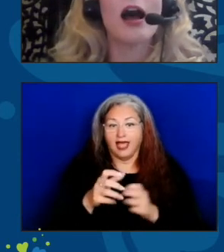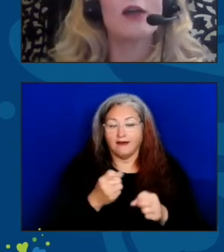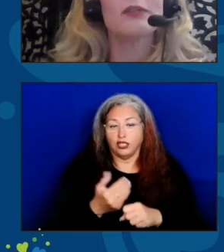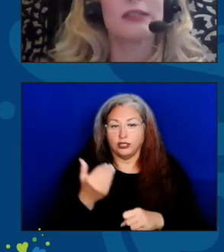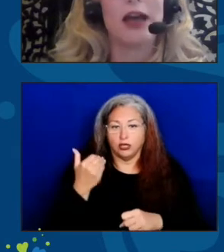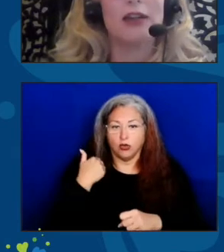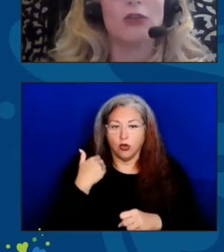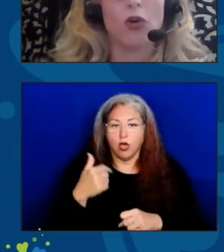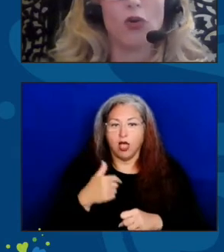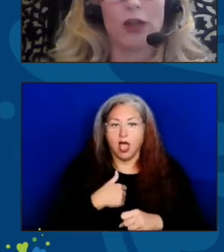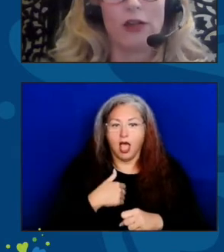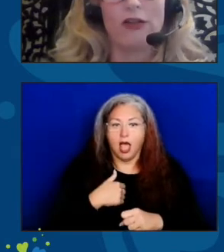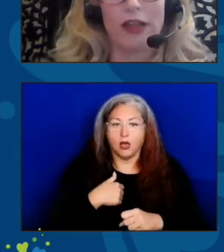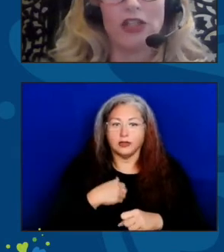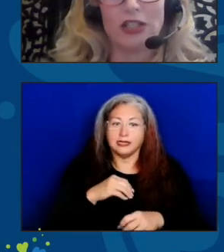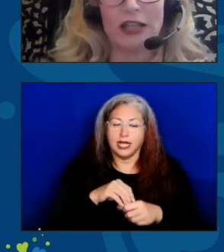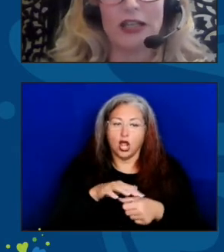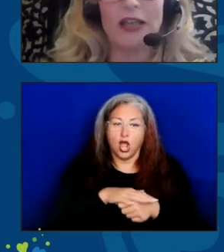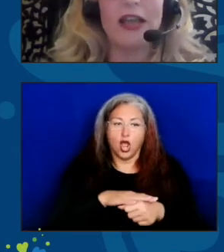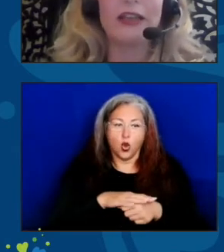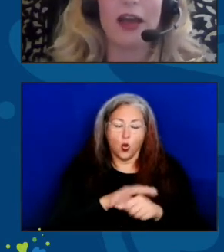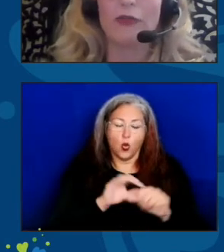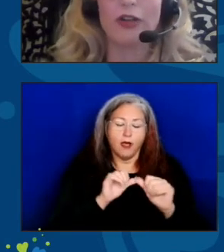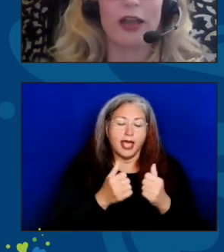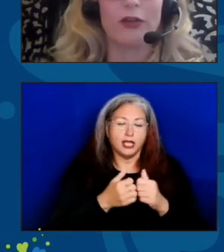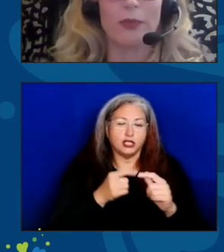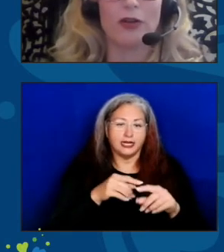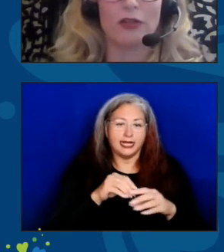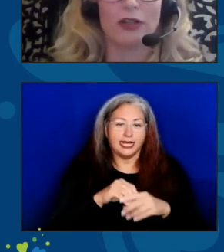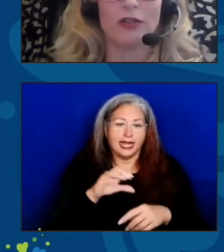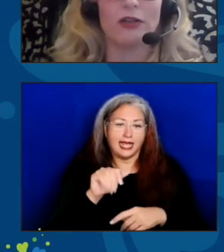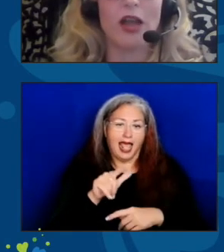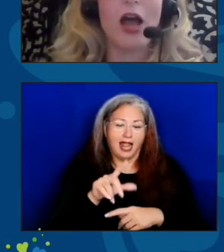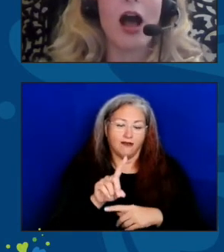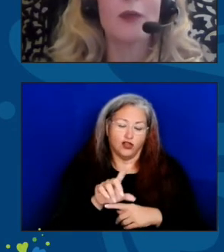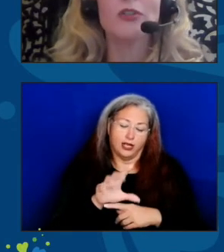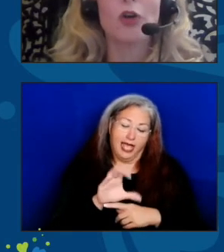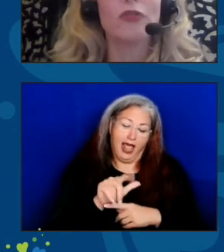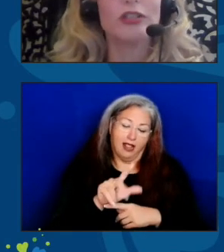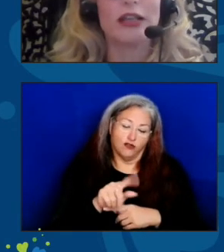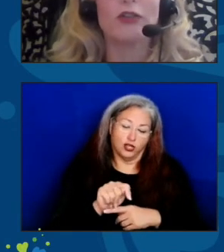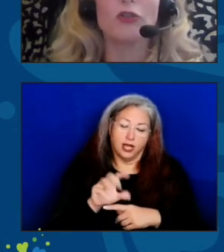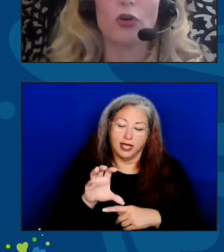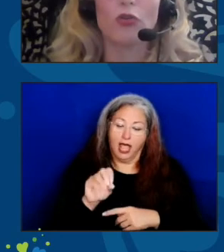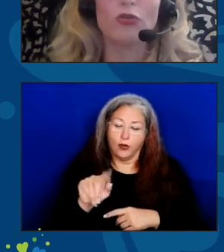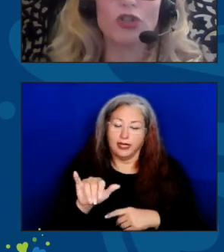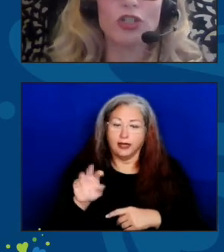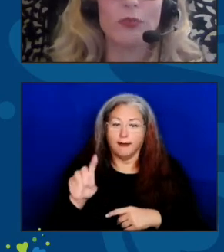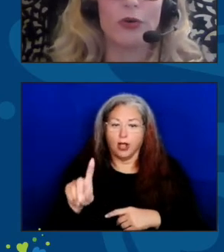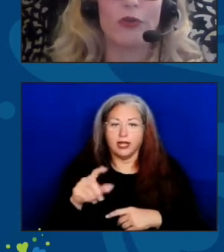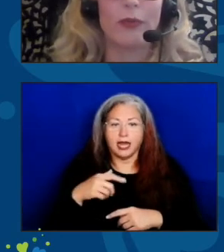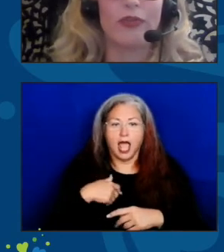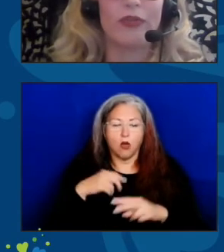I was at a local area agency in Calvert County, Maryland. I was overseeing their local nutrition programs.